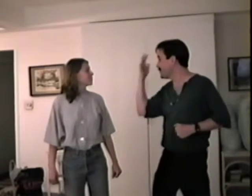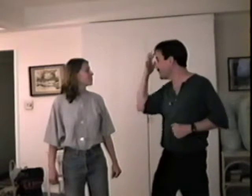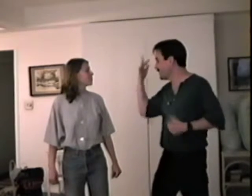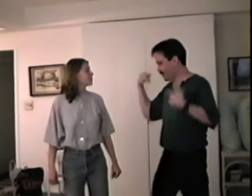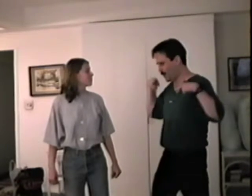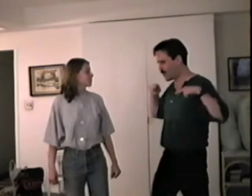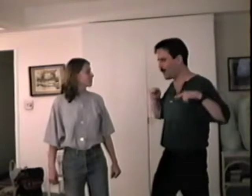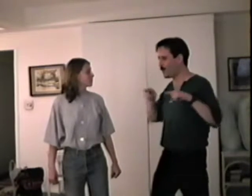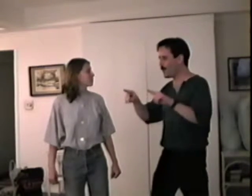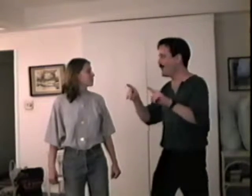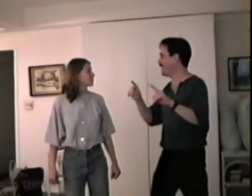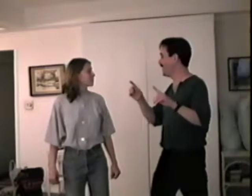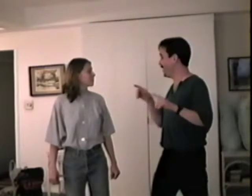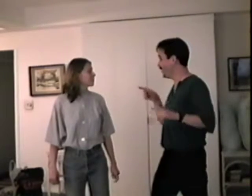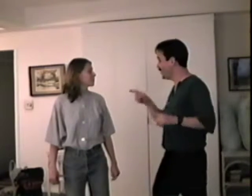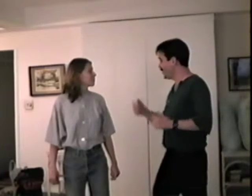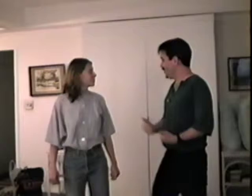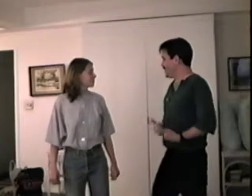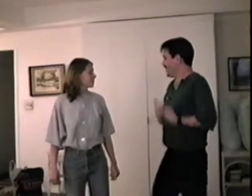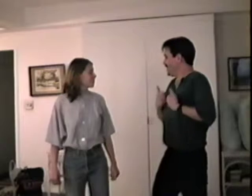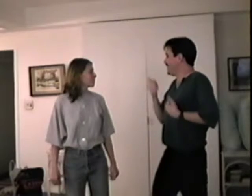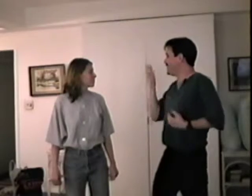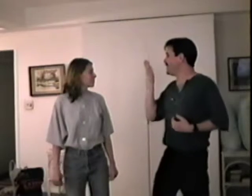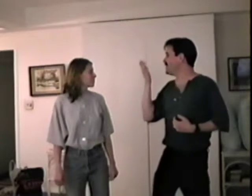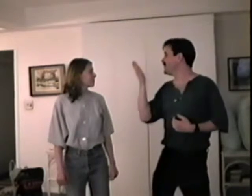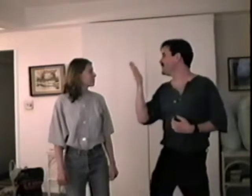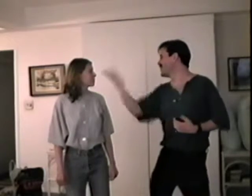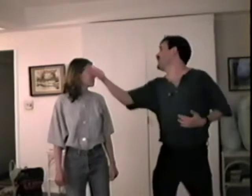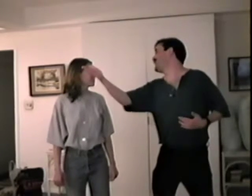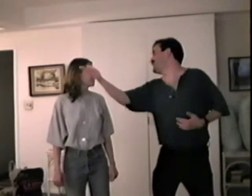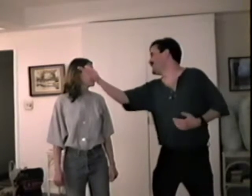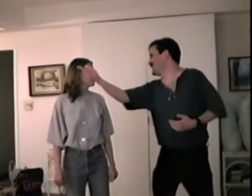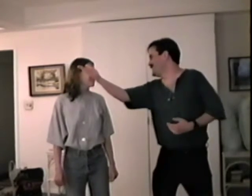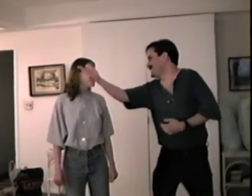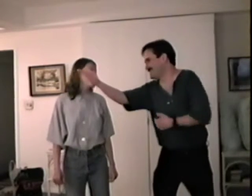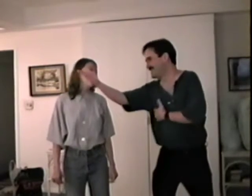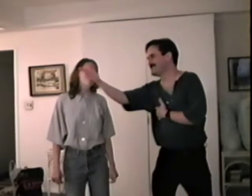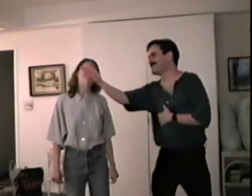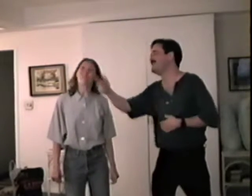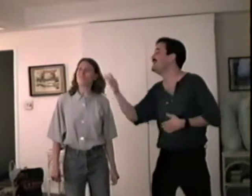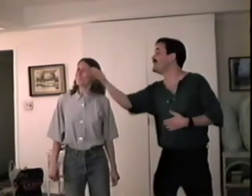for once you have found your way there,